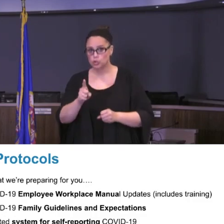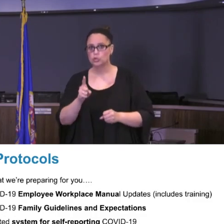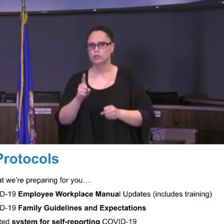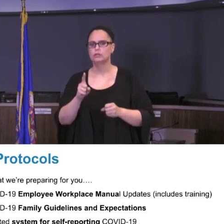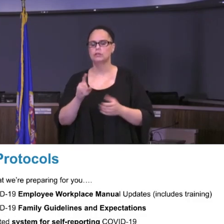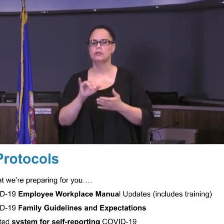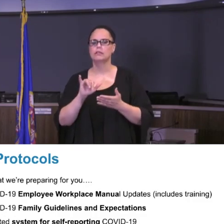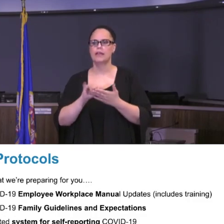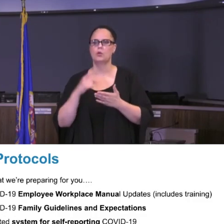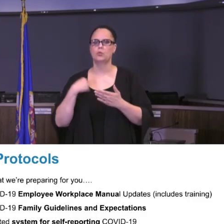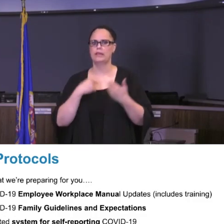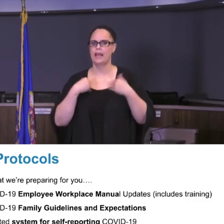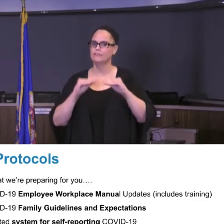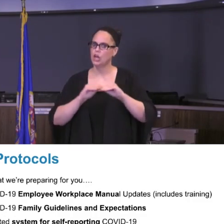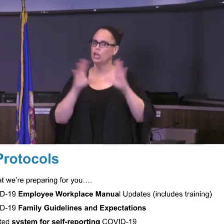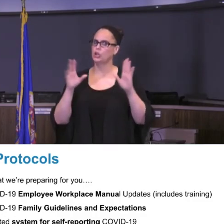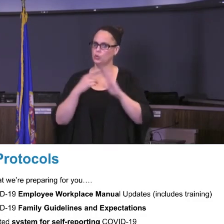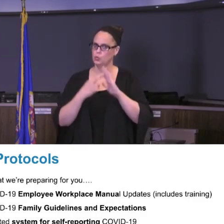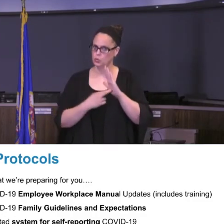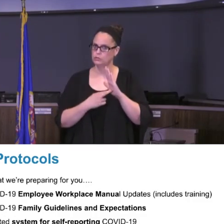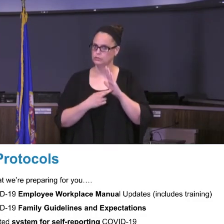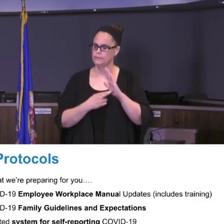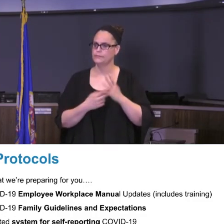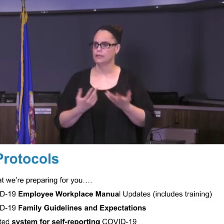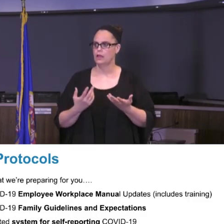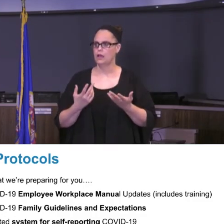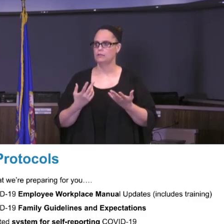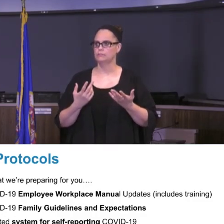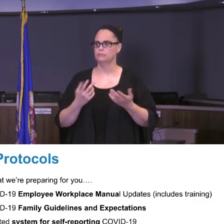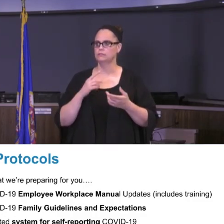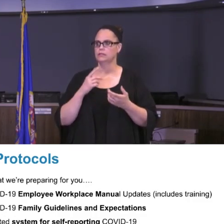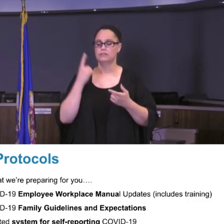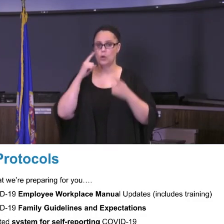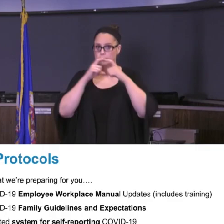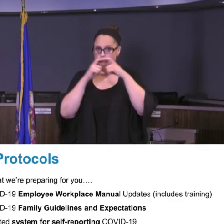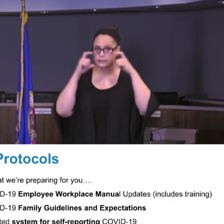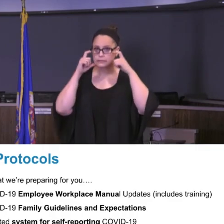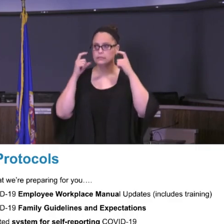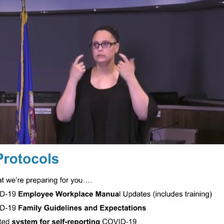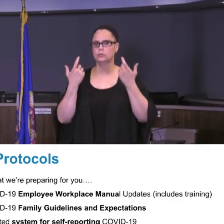I should also mention about masking, especially when it involves students, and you can think about 4-year old students